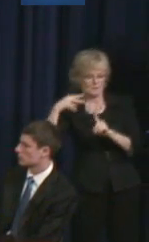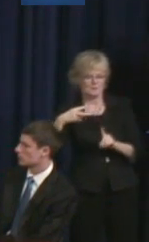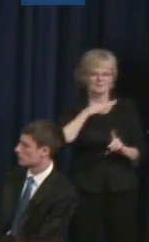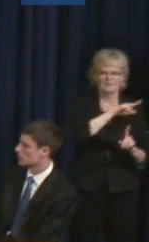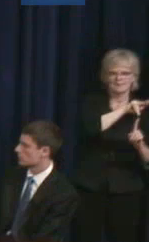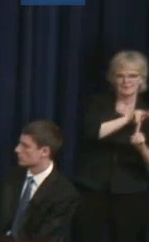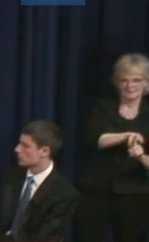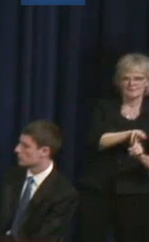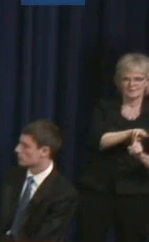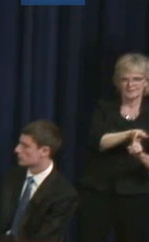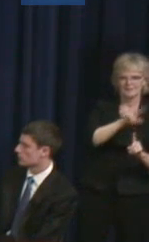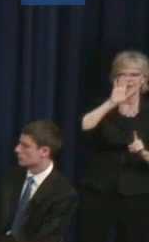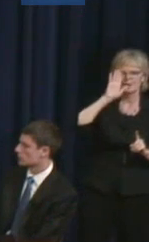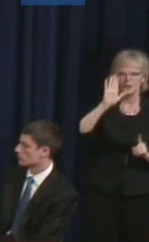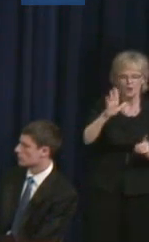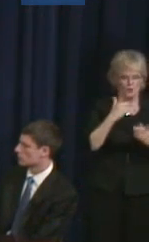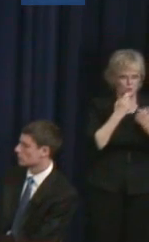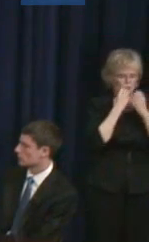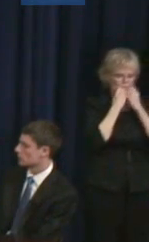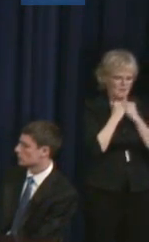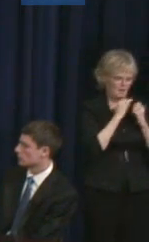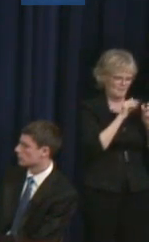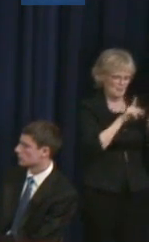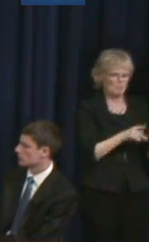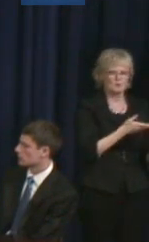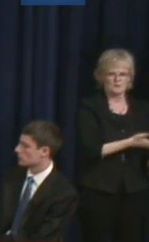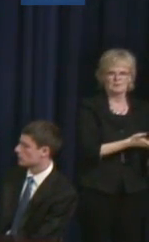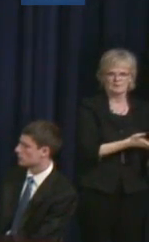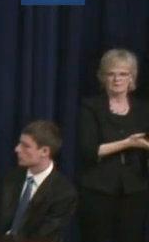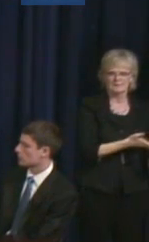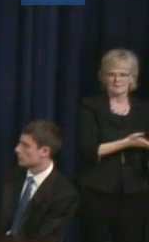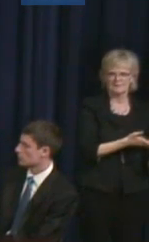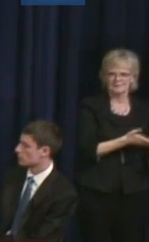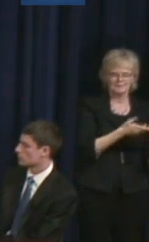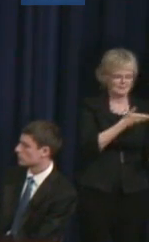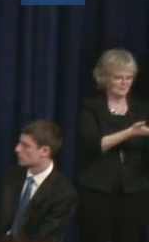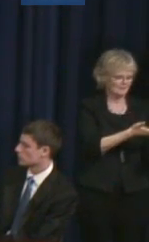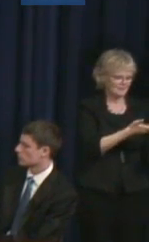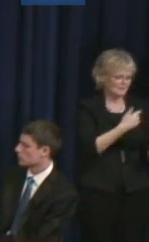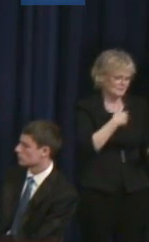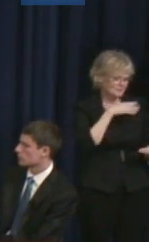when your loved one is the one who again, not non communicative, but nonverbal, you know?